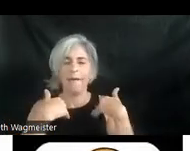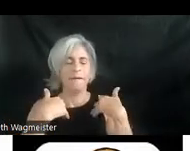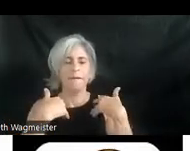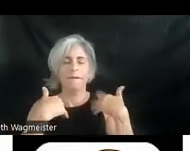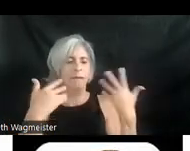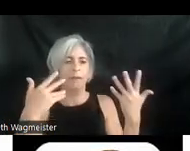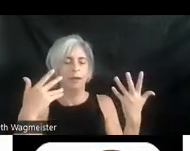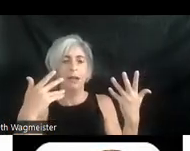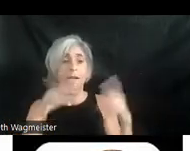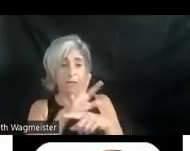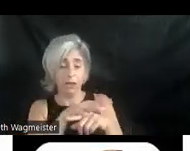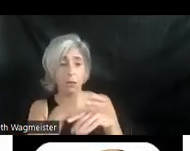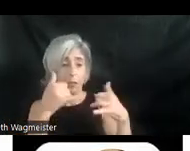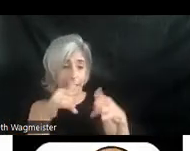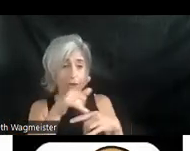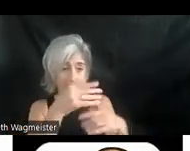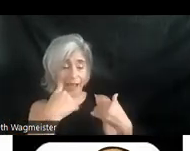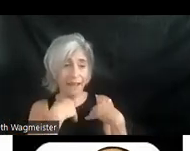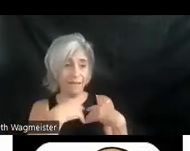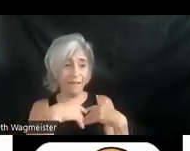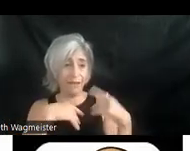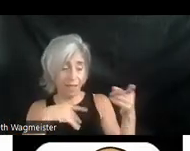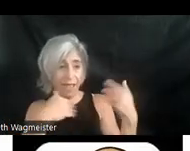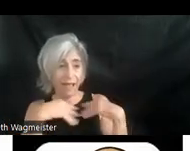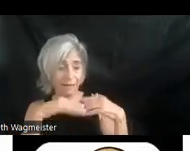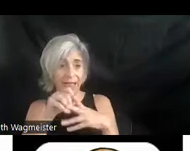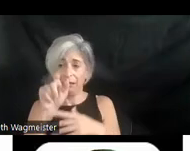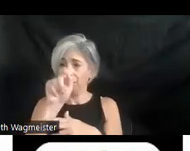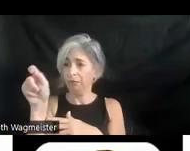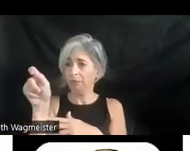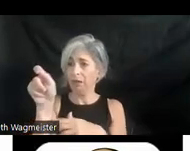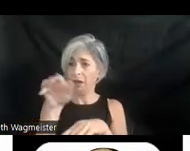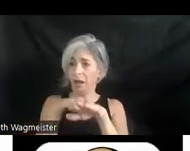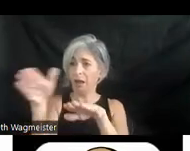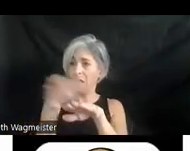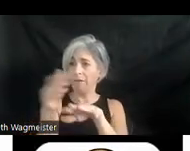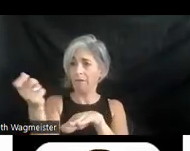are video players out there that have that toggle switch. What's the deal? How long does